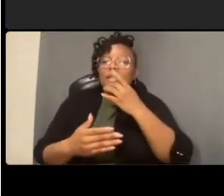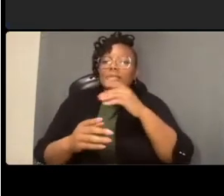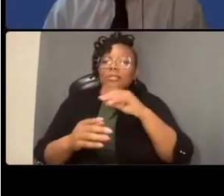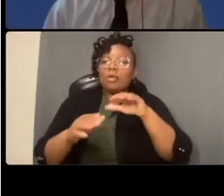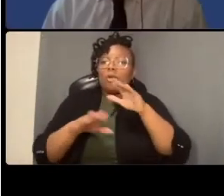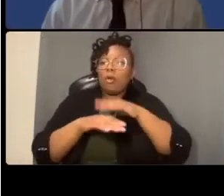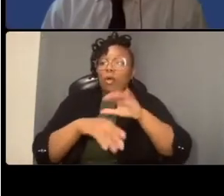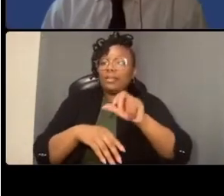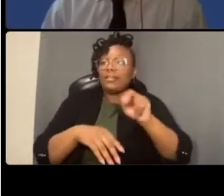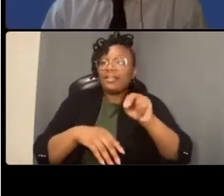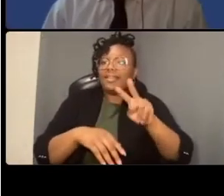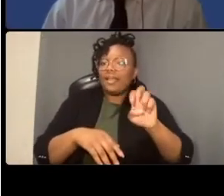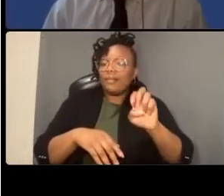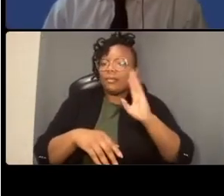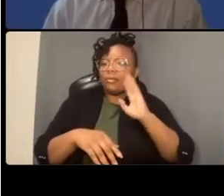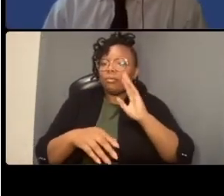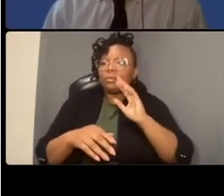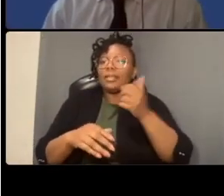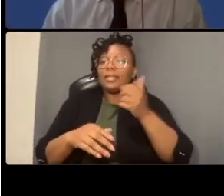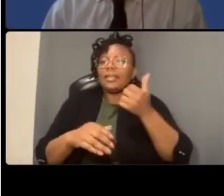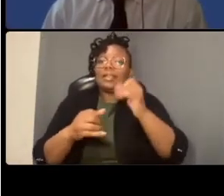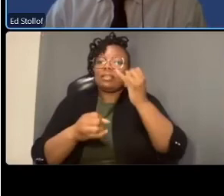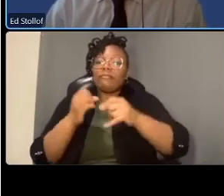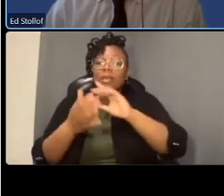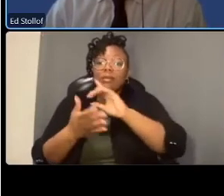different operations uh so yeah definitely look at all of the